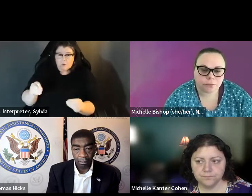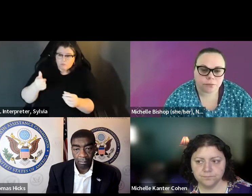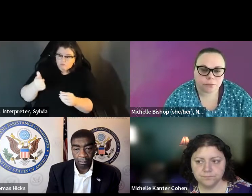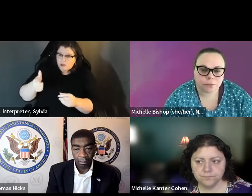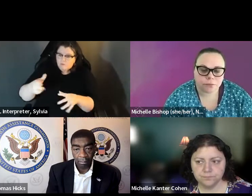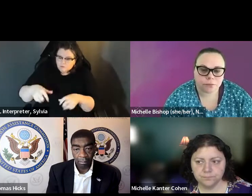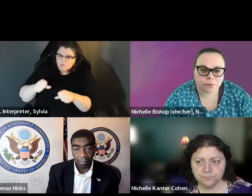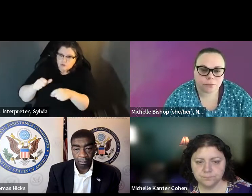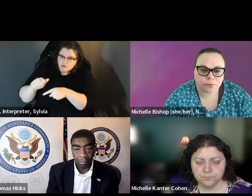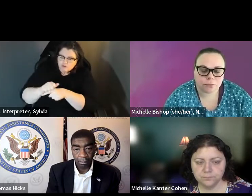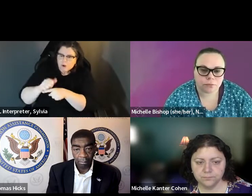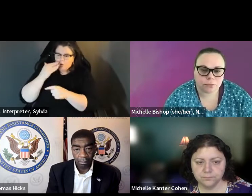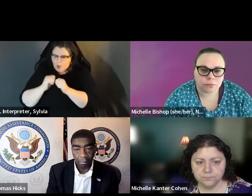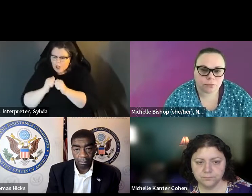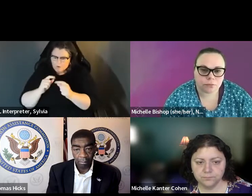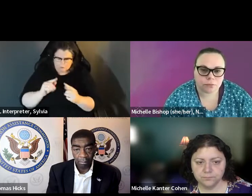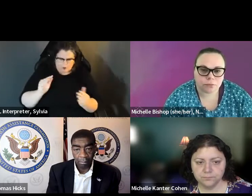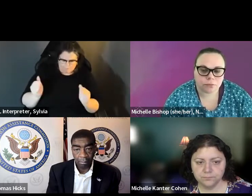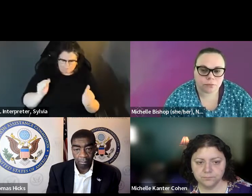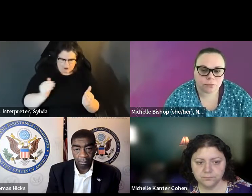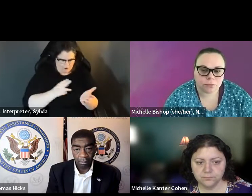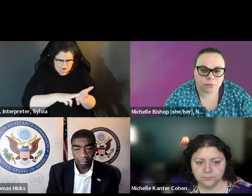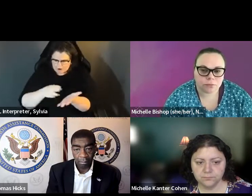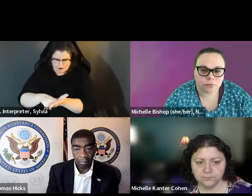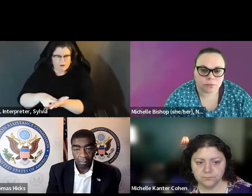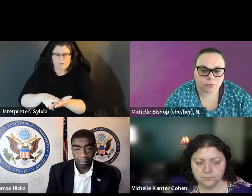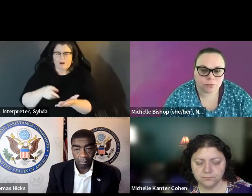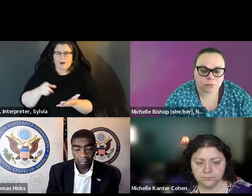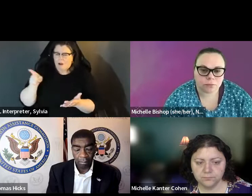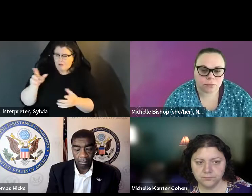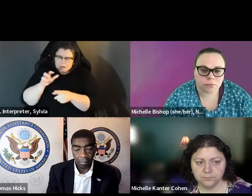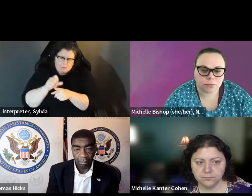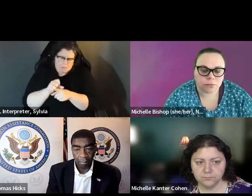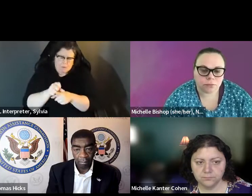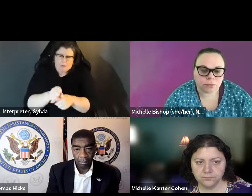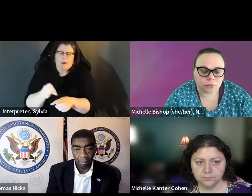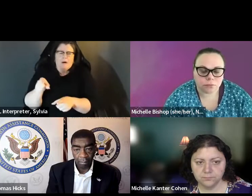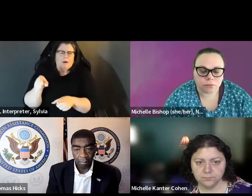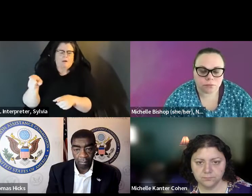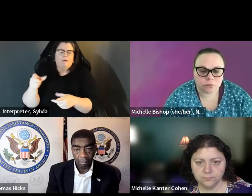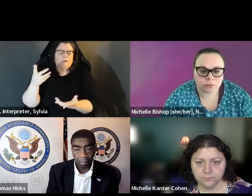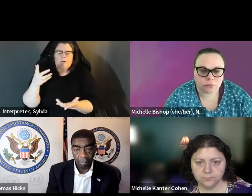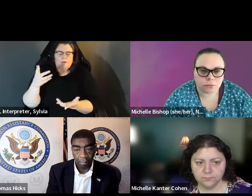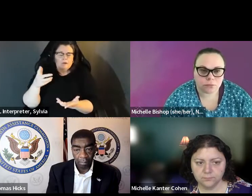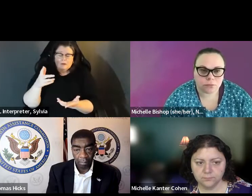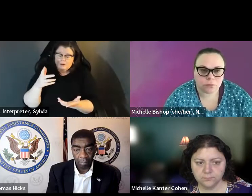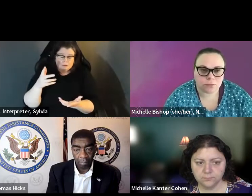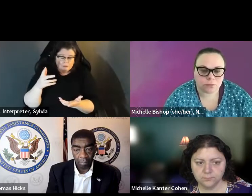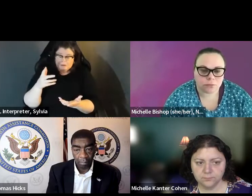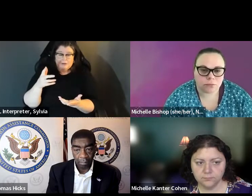Now, under our new laws, parties, and candidates can appoint people to look at ballot envelopes and to flag signatures for potential mismat They don't have to have any training, any qualifications or any experience. any qualification or any experience, you but they can question another voter's signature on their ballot, But they can question another voter signature on their ballot, and that really does create, You know more that you have those. Take time.